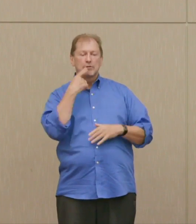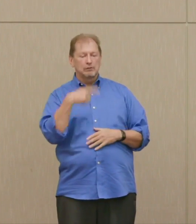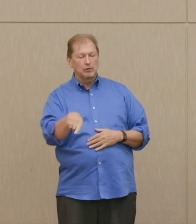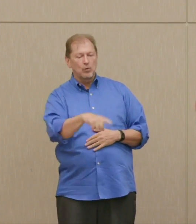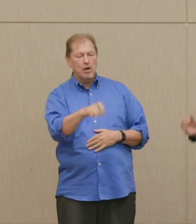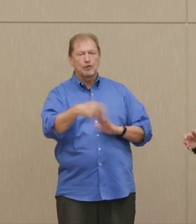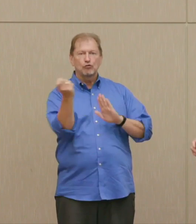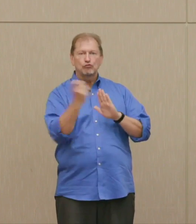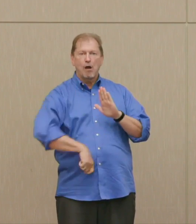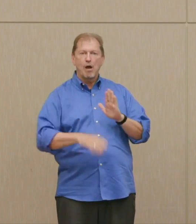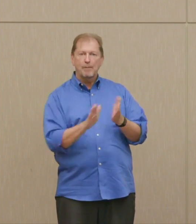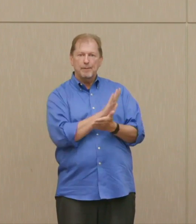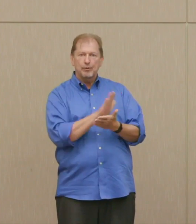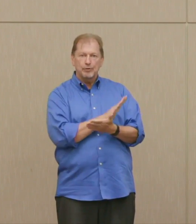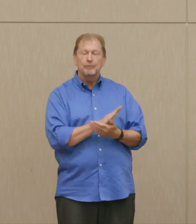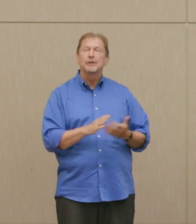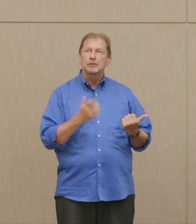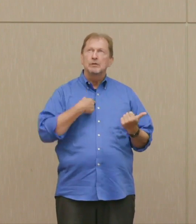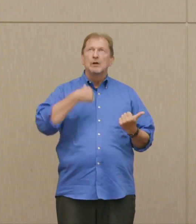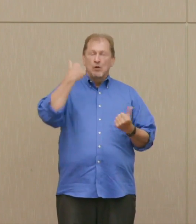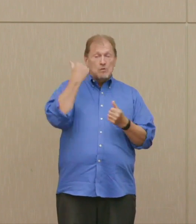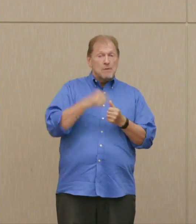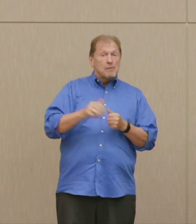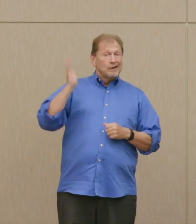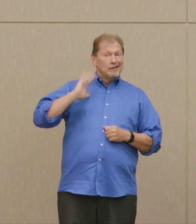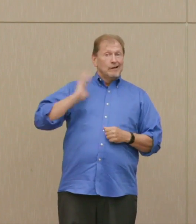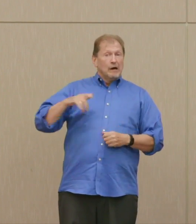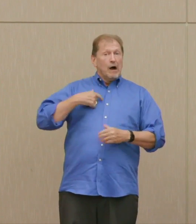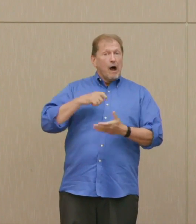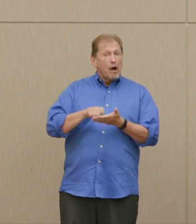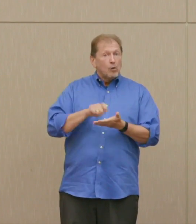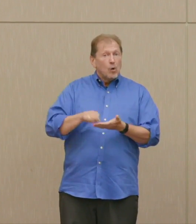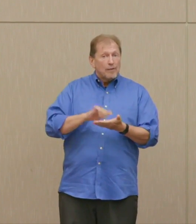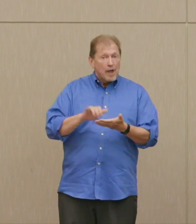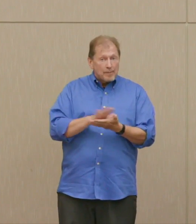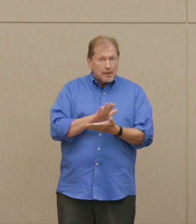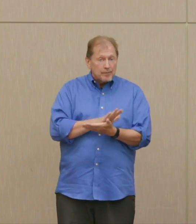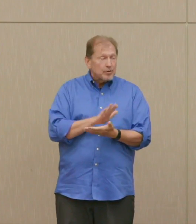I remember the gist of my paper, and I think that of everyone else, and that was, "This